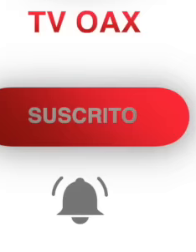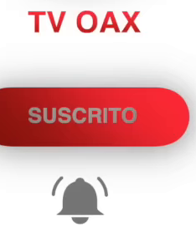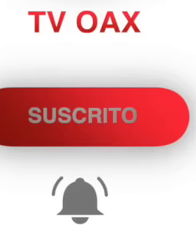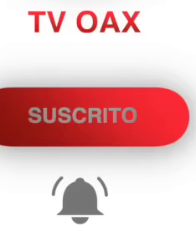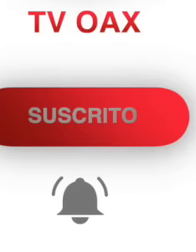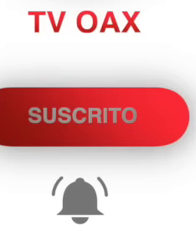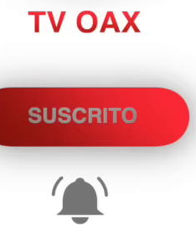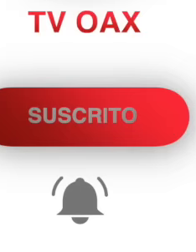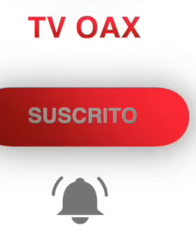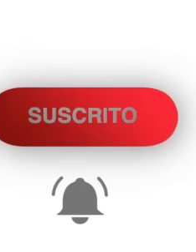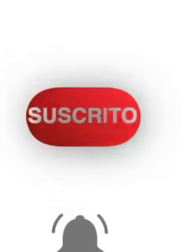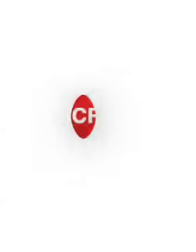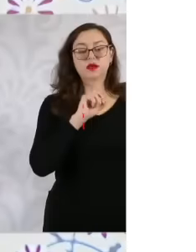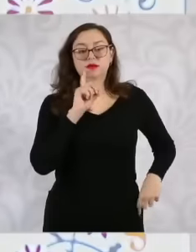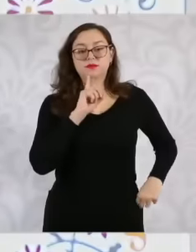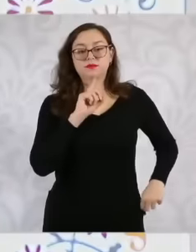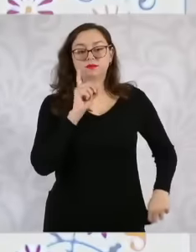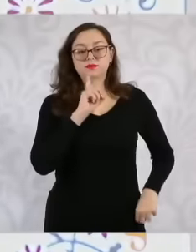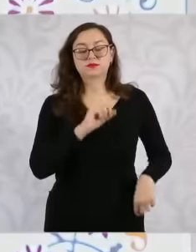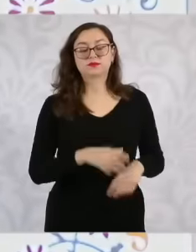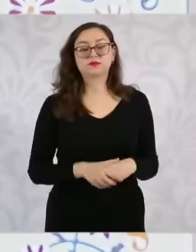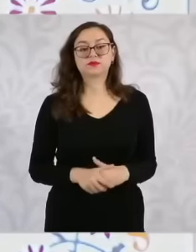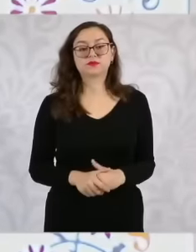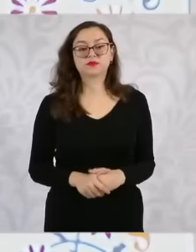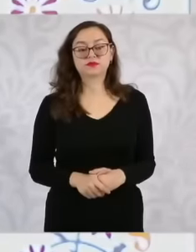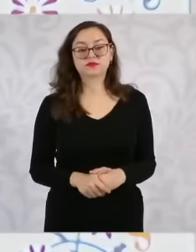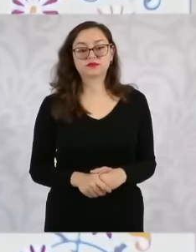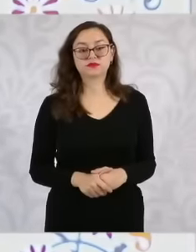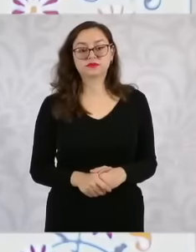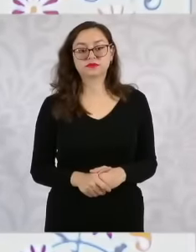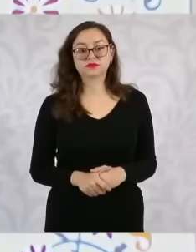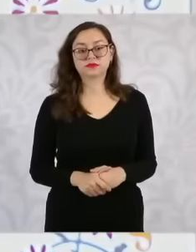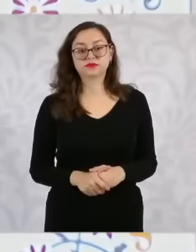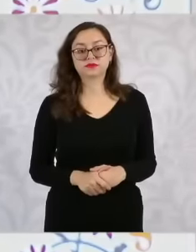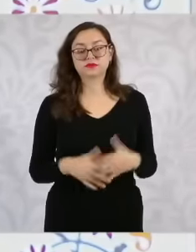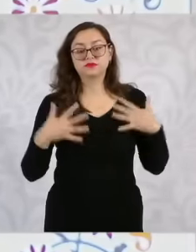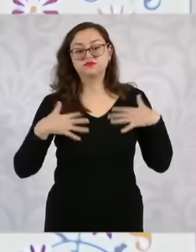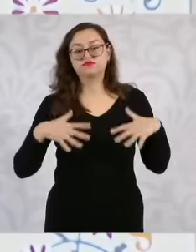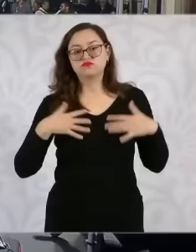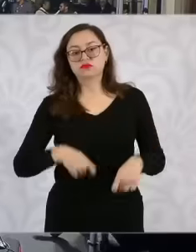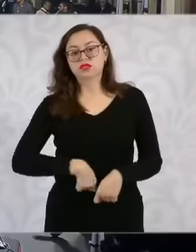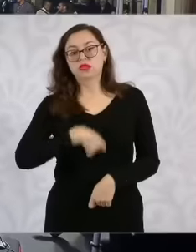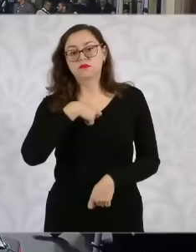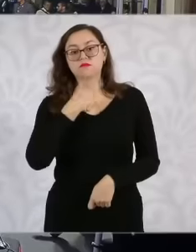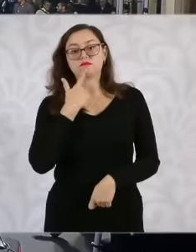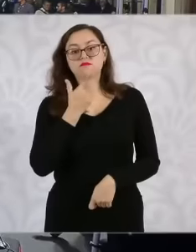woman Because they were nothing more There was a woman, the companion in the red jacket,